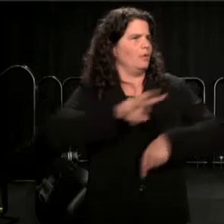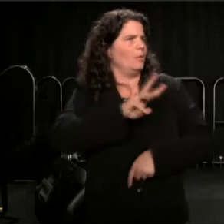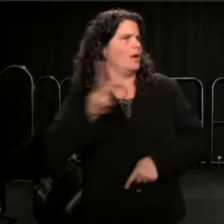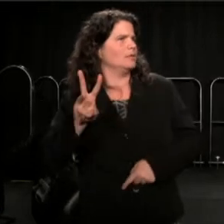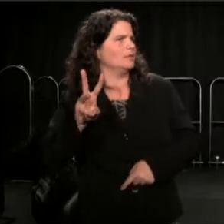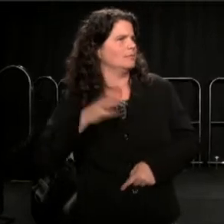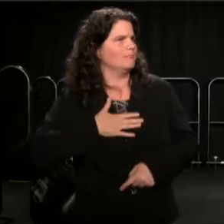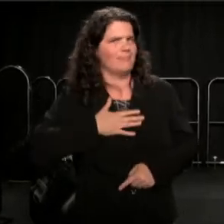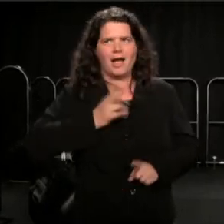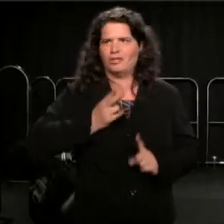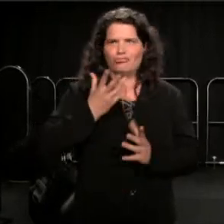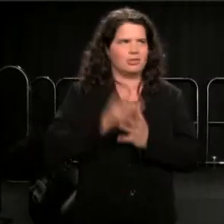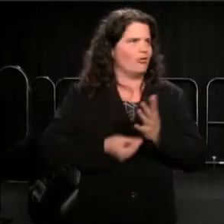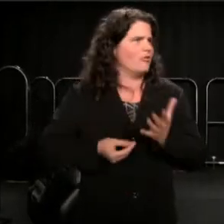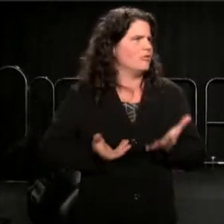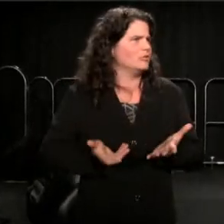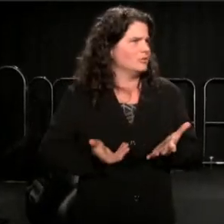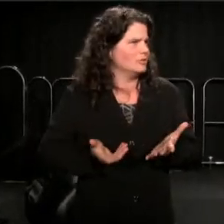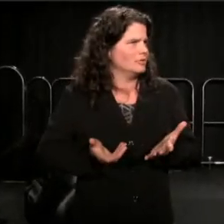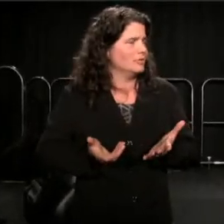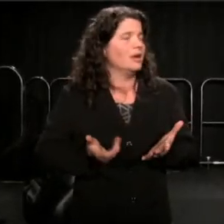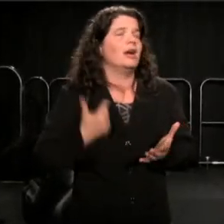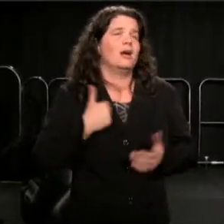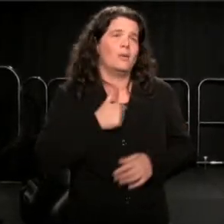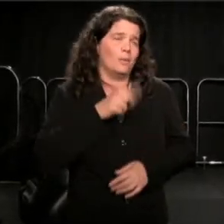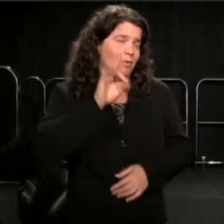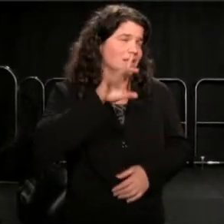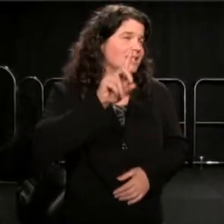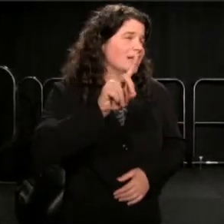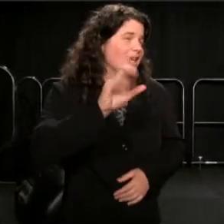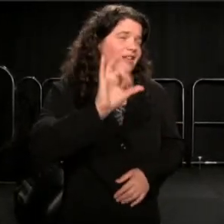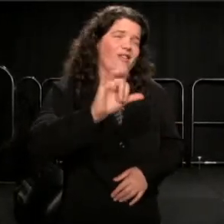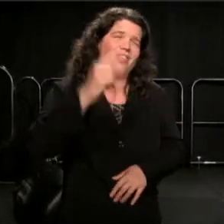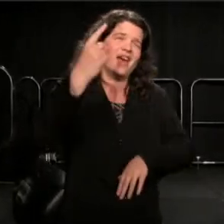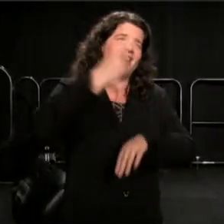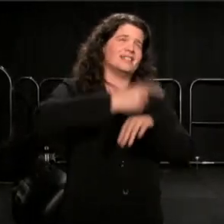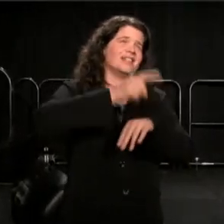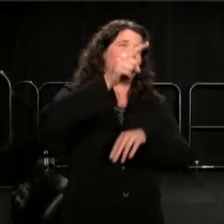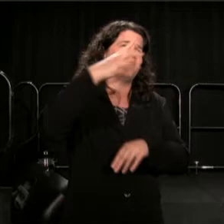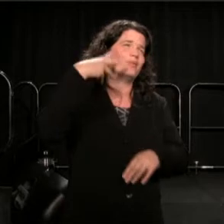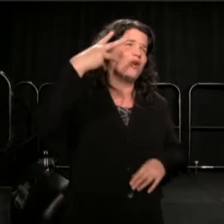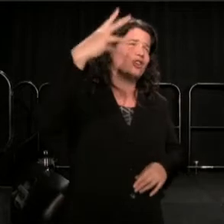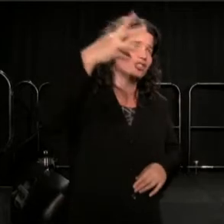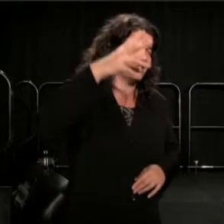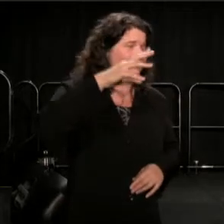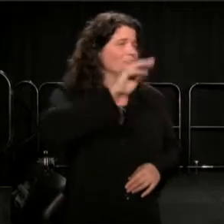On that famous day in Washington, when Martin Luther King gave the "I have a dream," I was there.